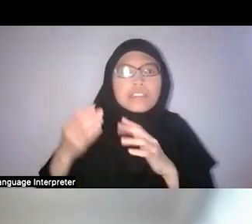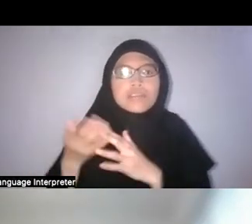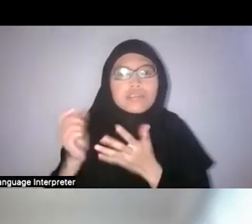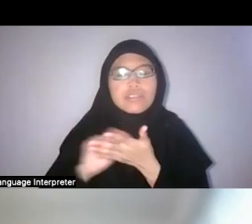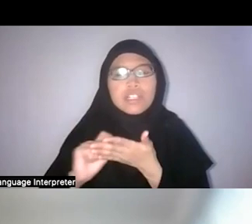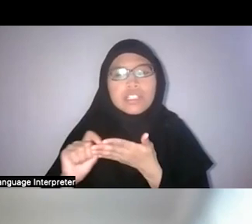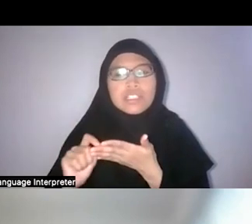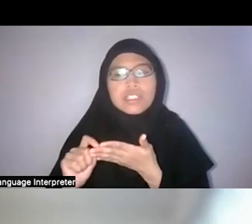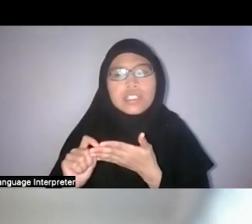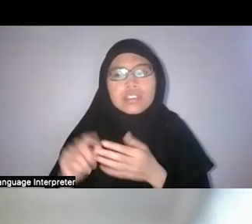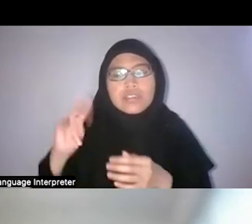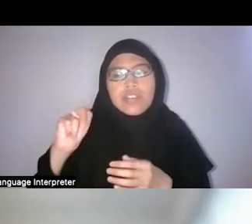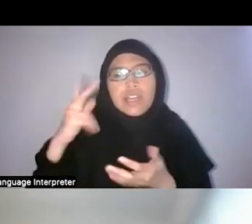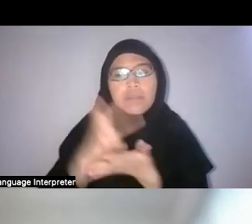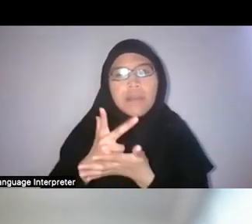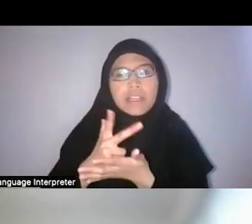NParks, I’m not really sure,